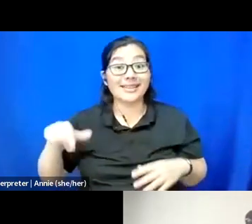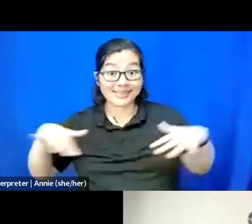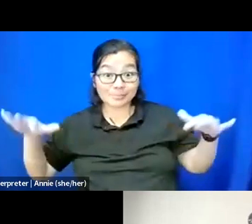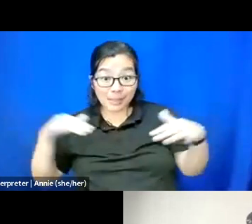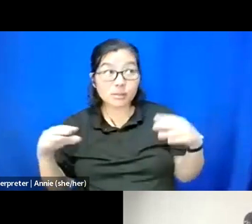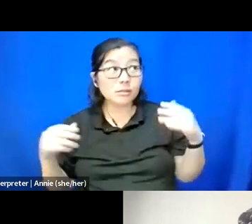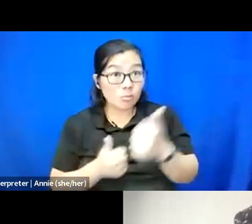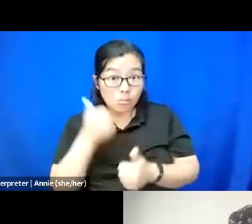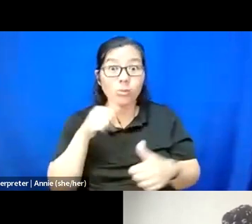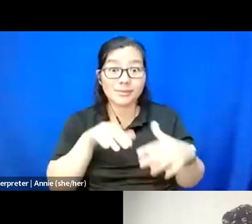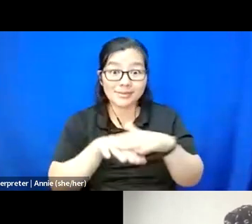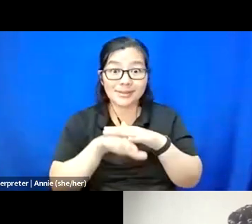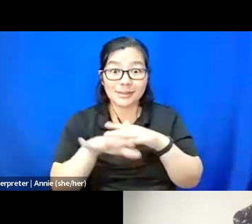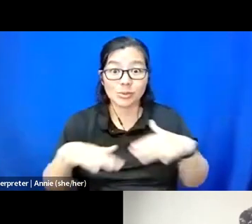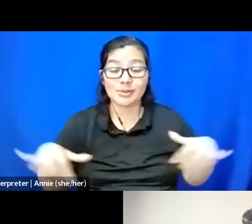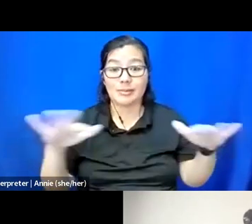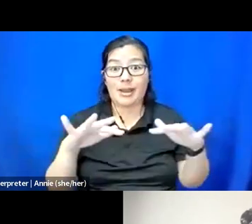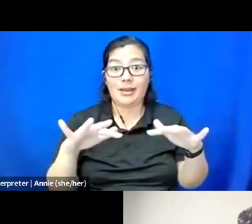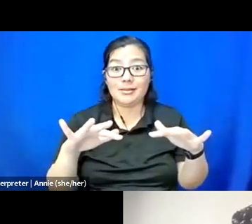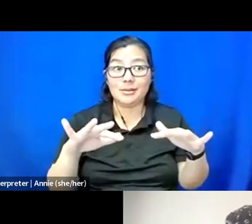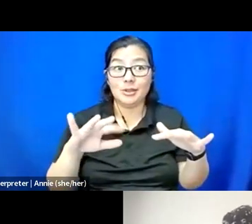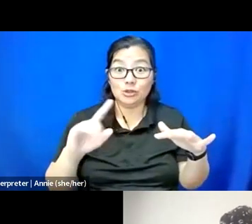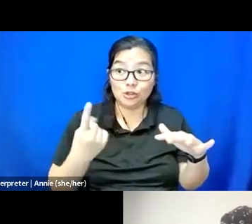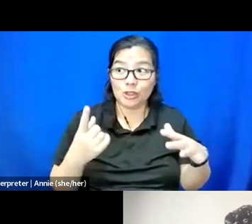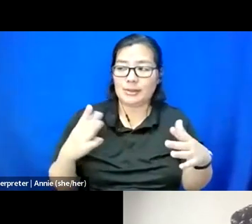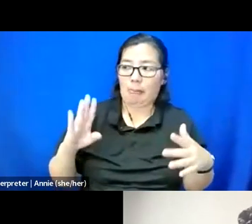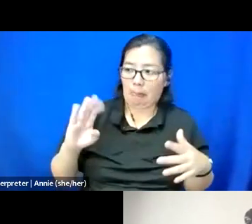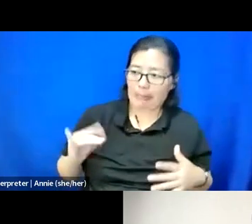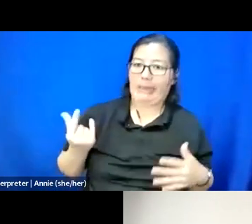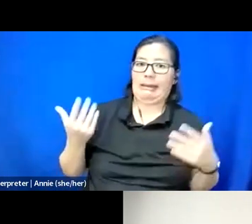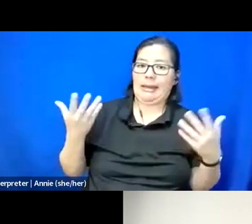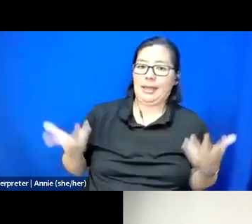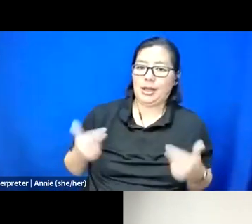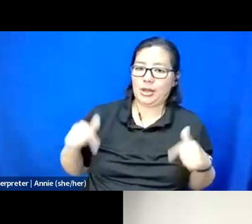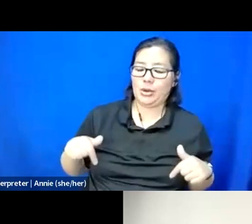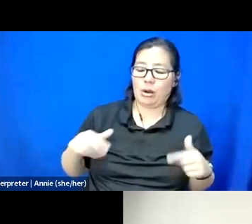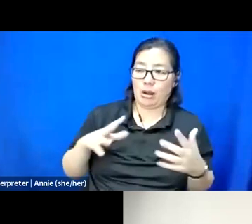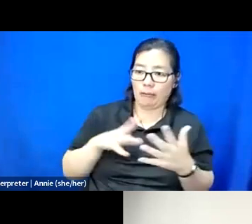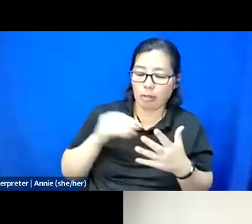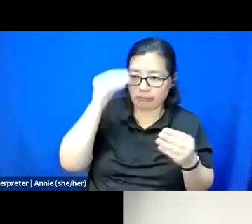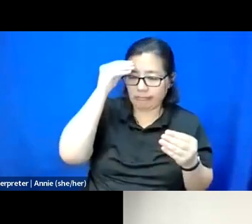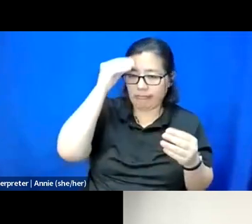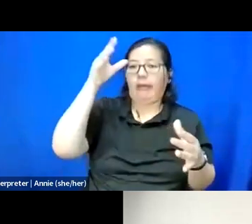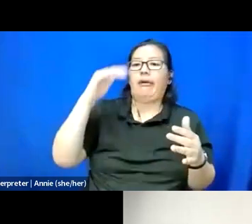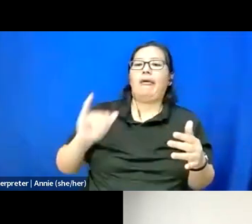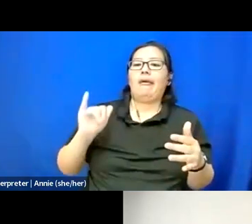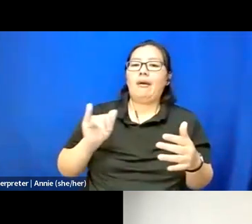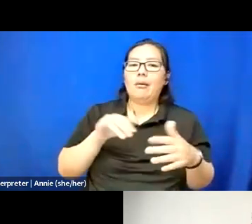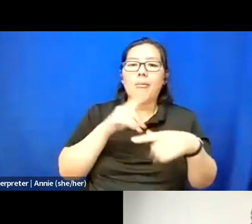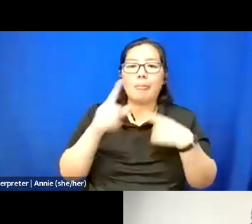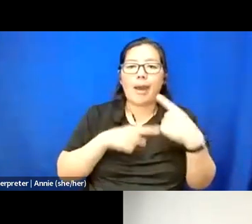And just by being here, I learned a lot about accessibility that, you know,